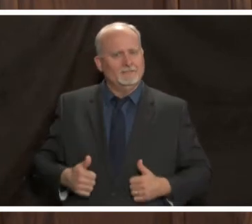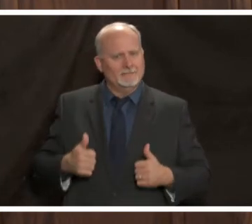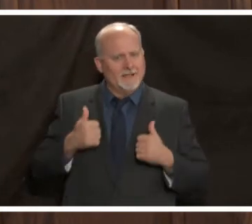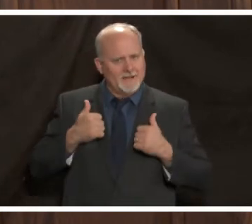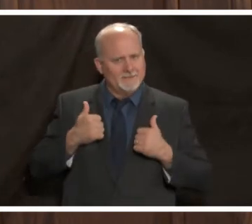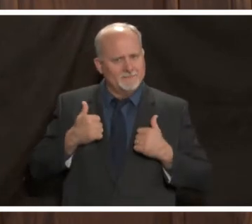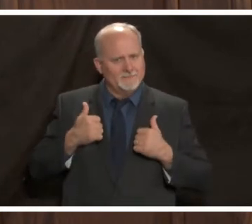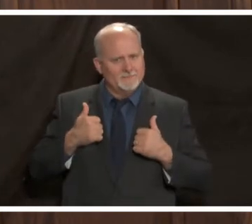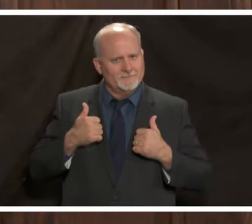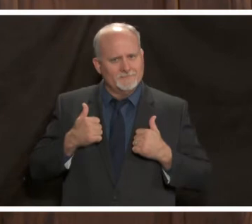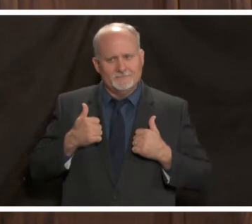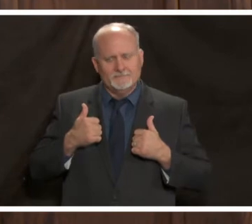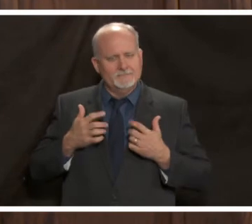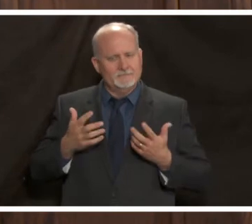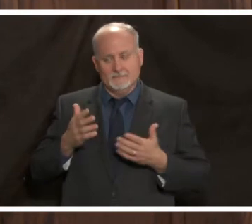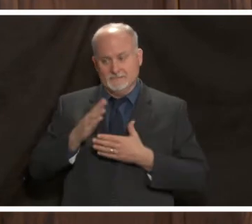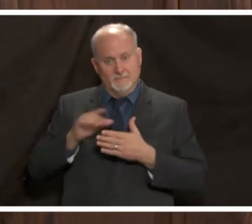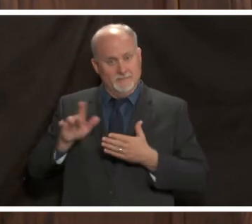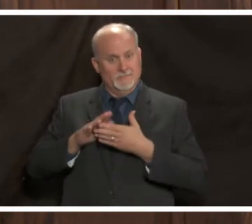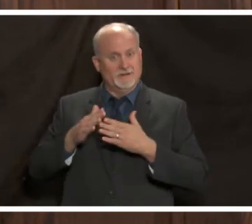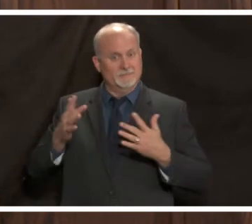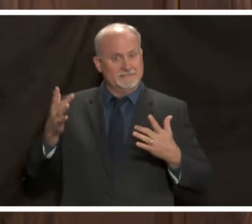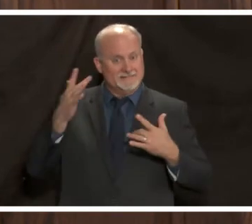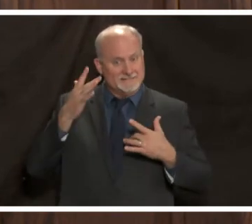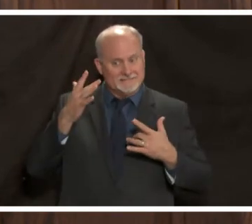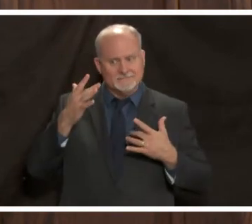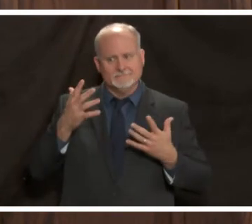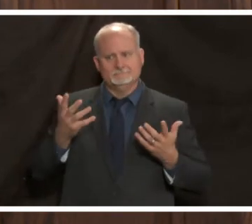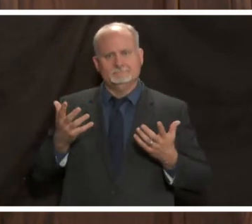some of them have you know become infected in in different areas you know maybe from their